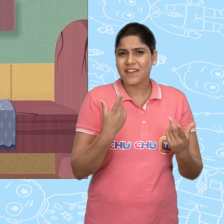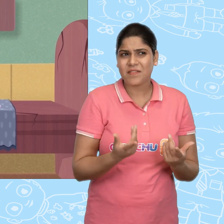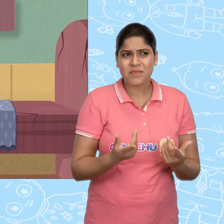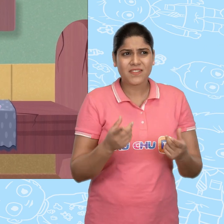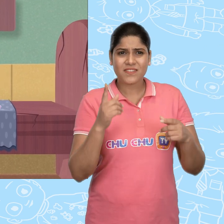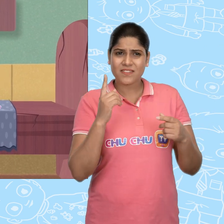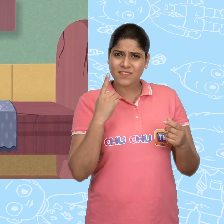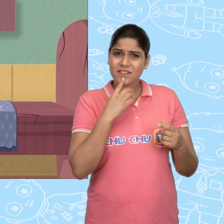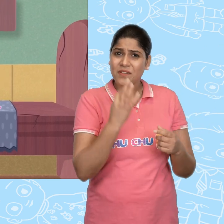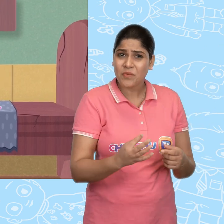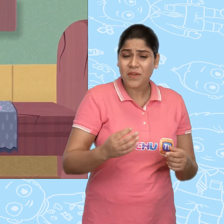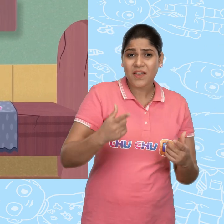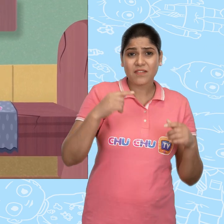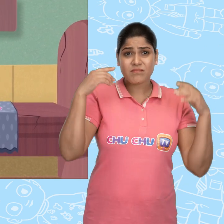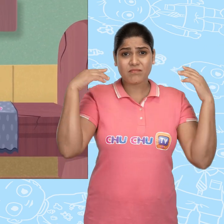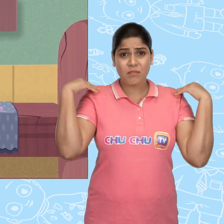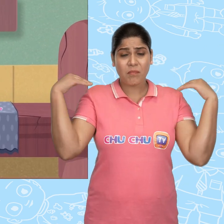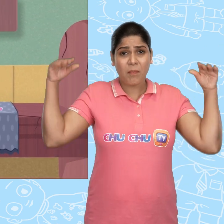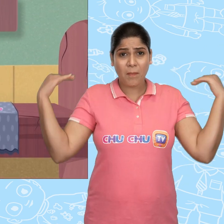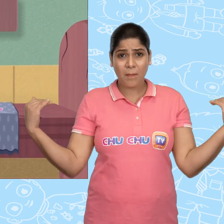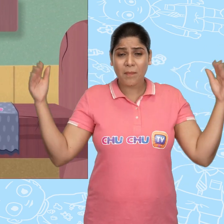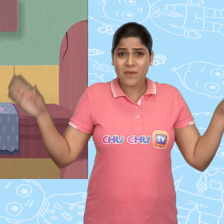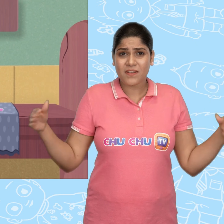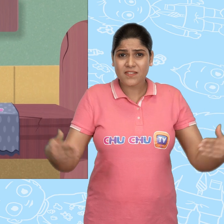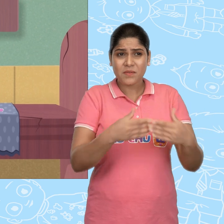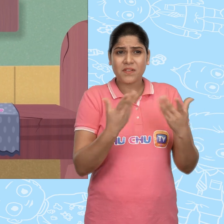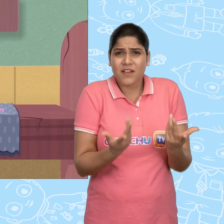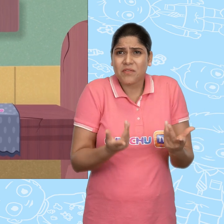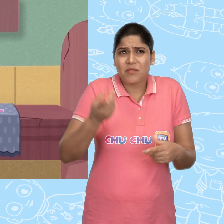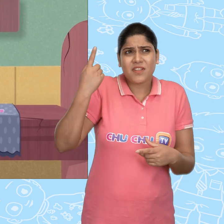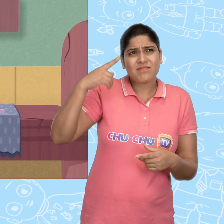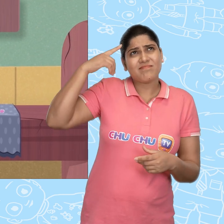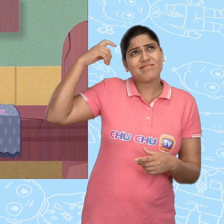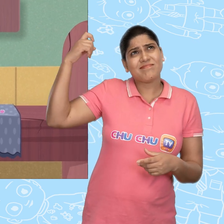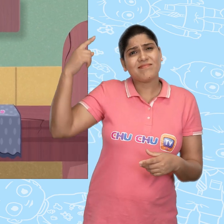Did I really meet a fairy yesterday? Or was I just dreaming?